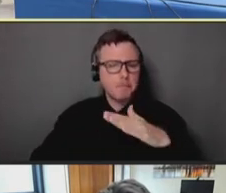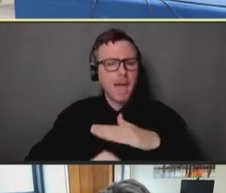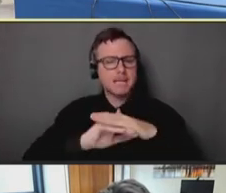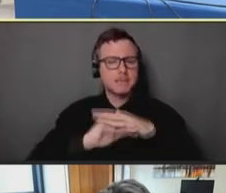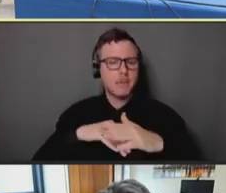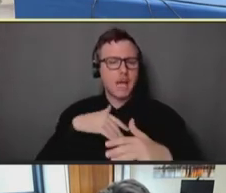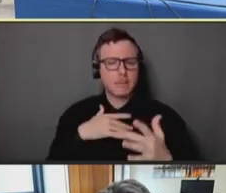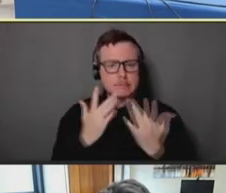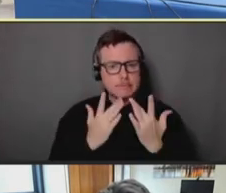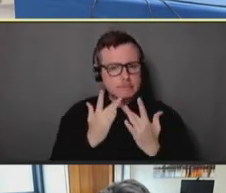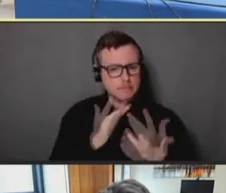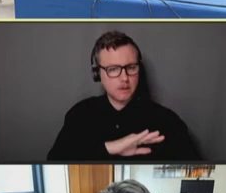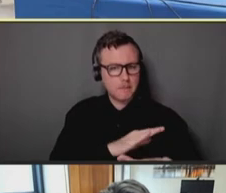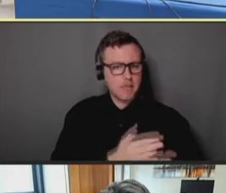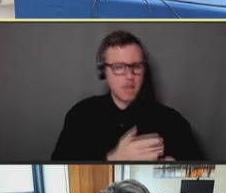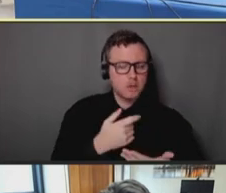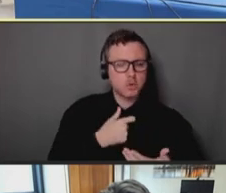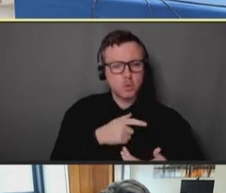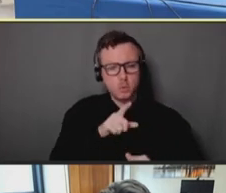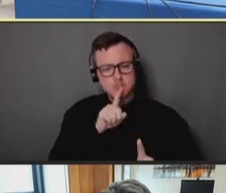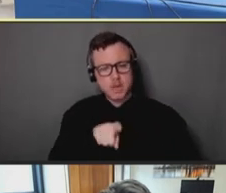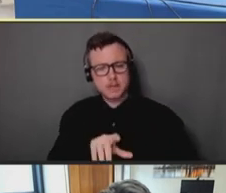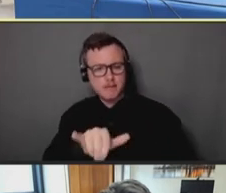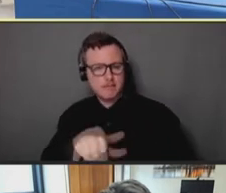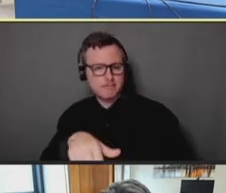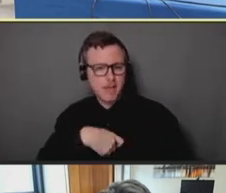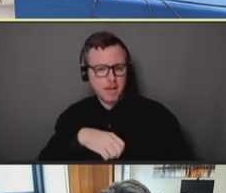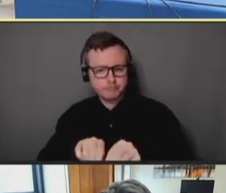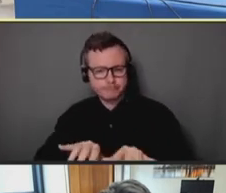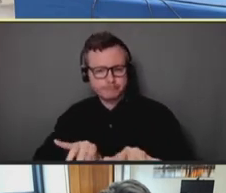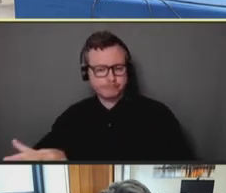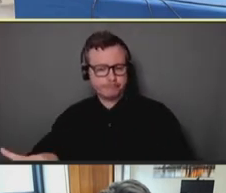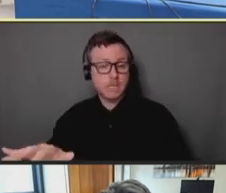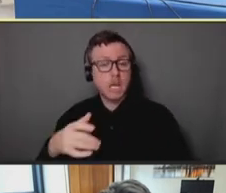for it -- to respond to the outbreak. I did want to express one or two concerns.